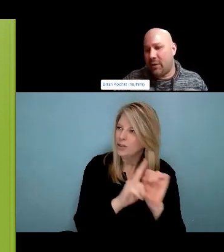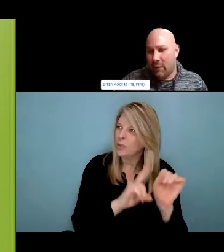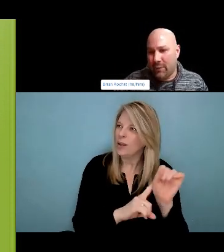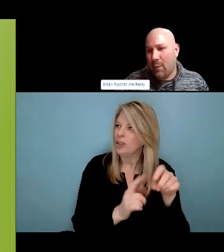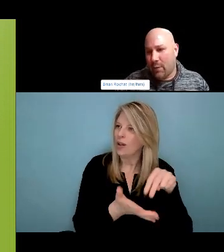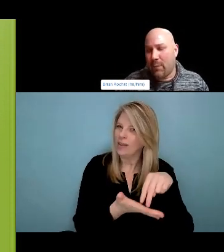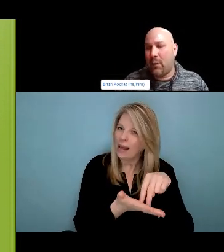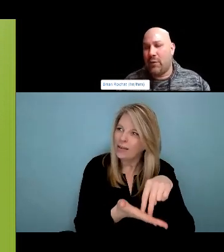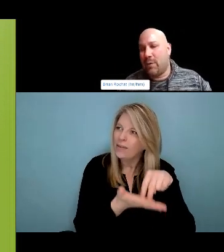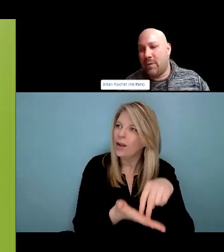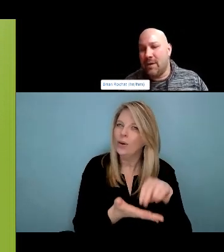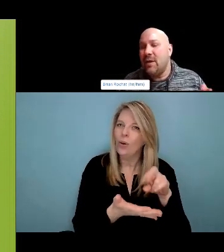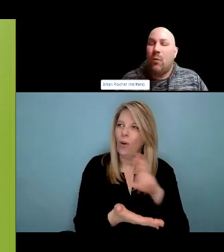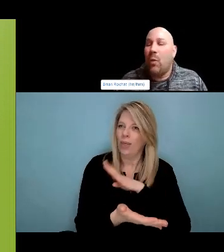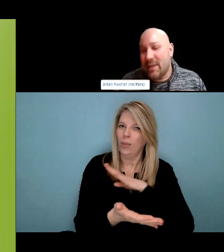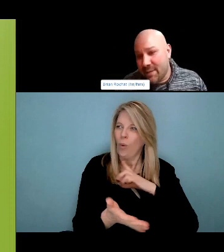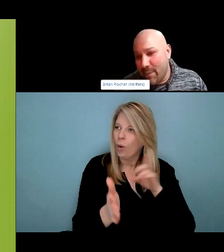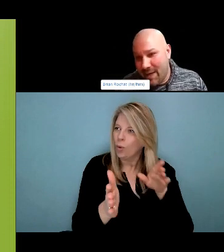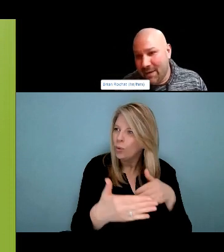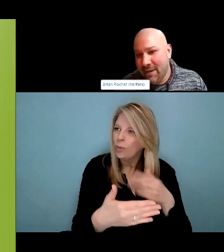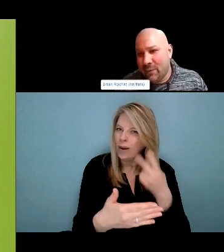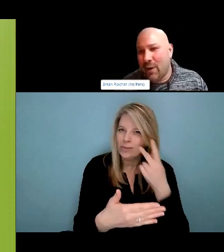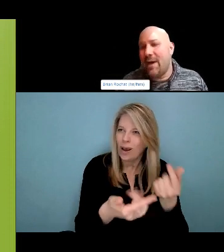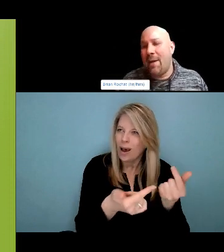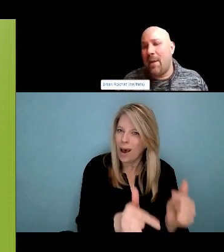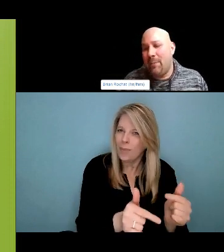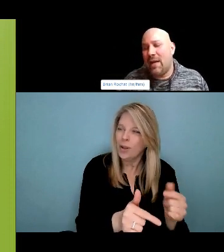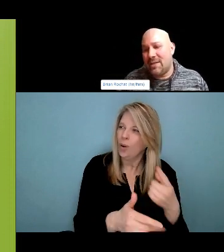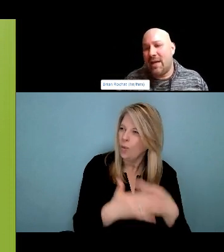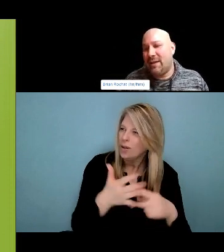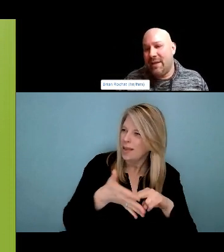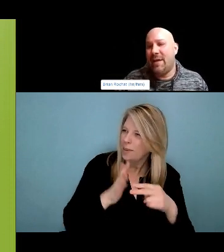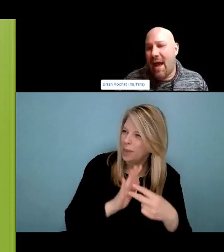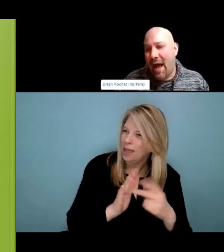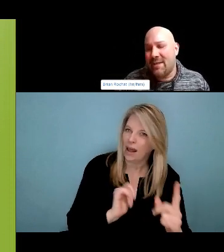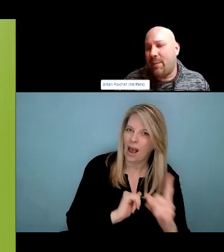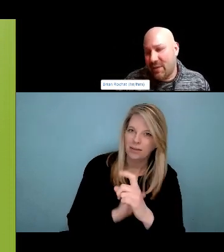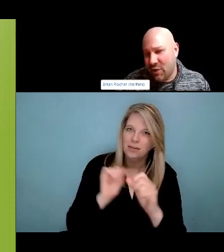And I started approaching them and just gathering a list of potential places that would be willing